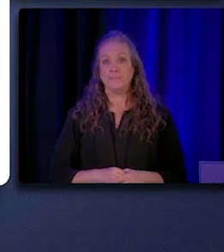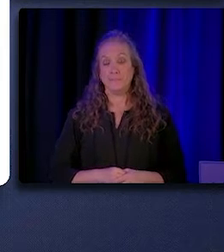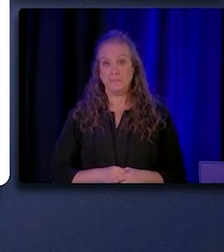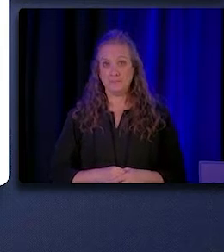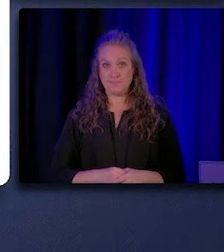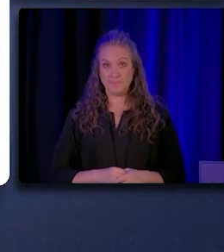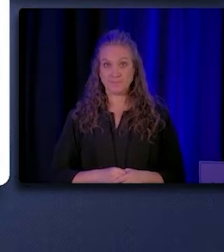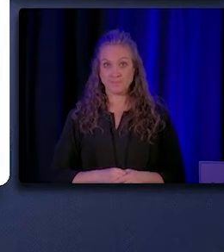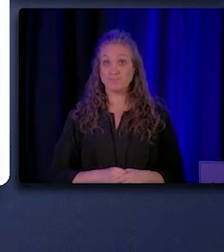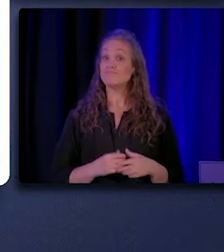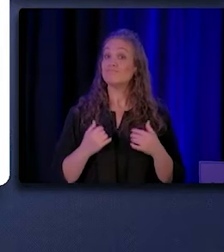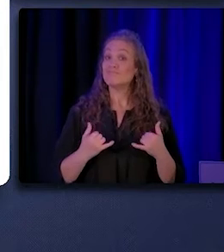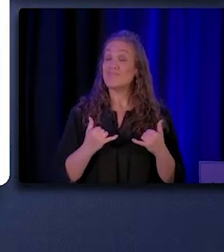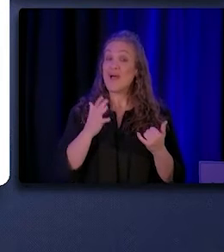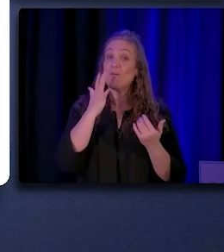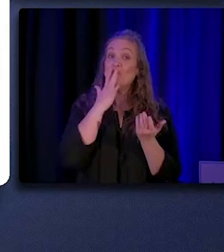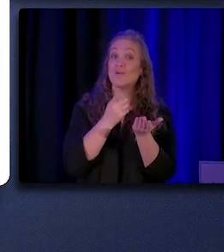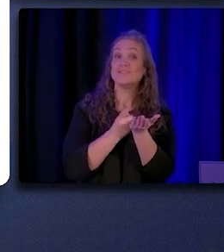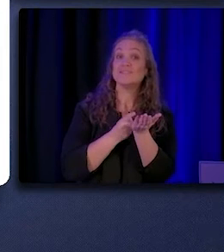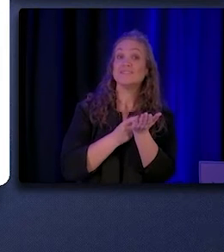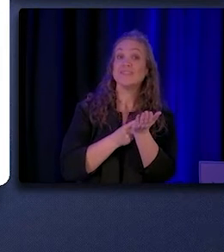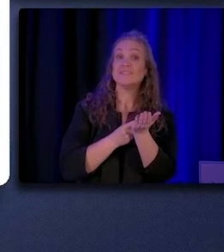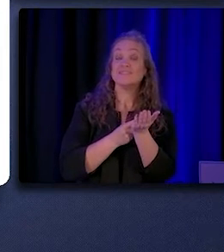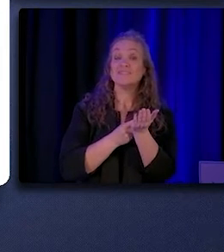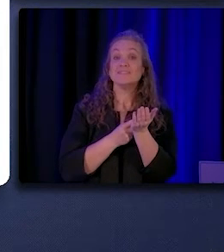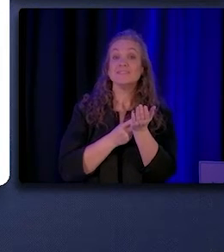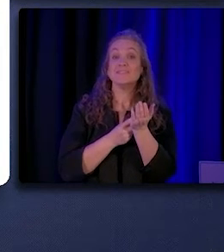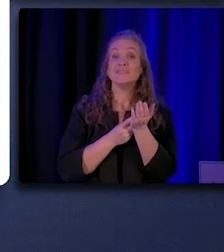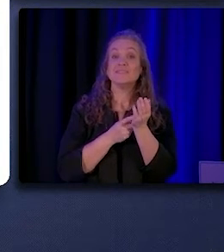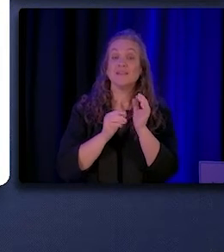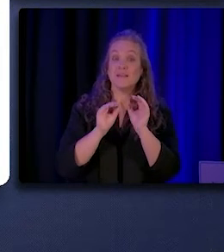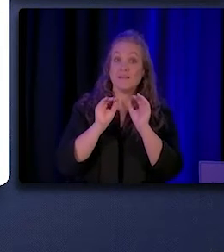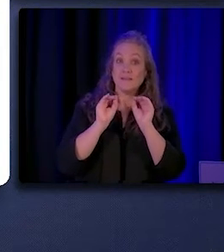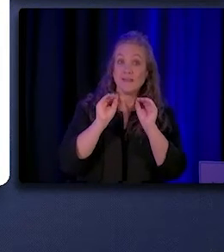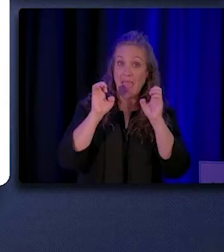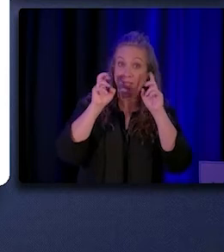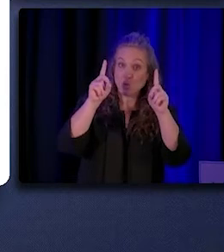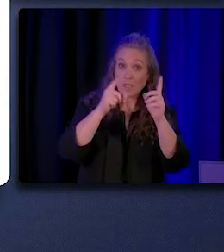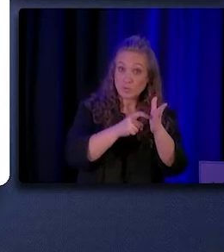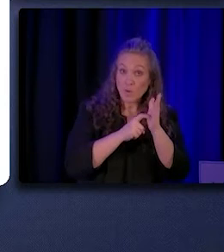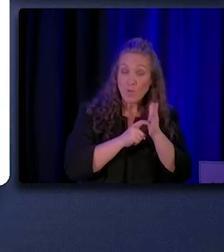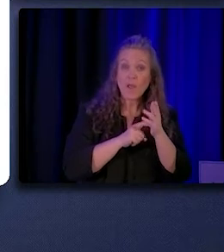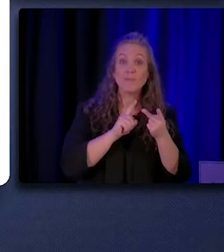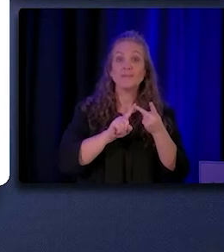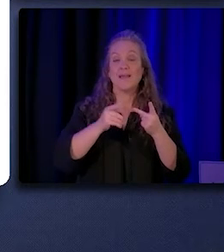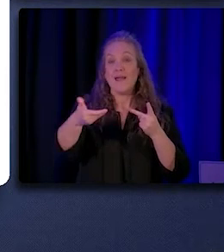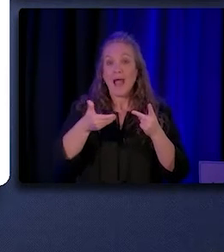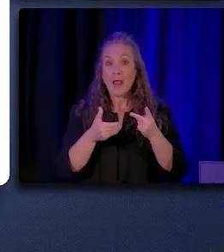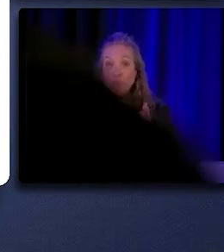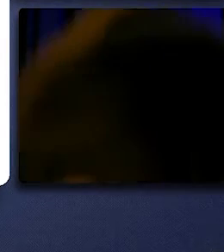So now I'll discuss a little bit about educational and hiring requirements of CHW/Ps.